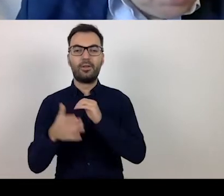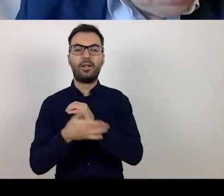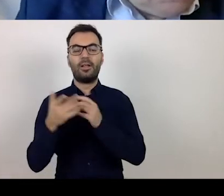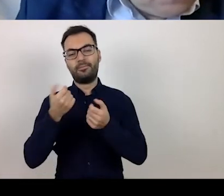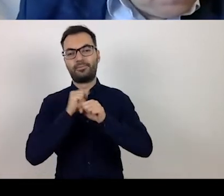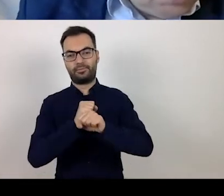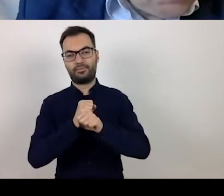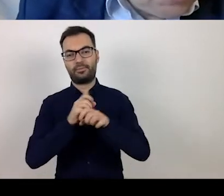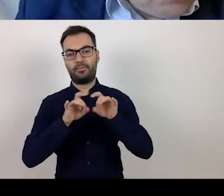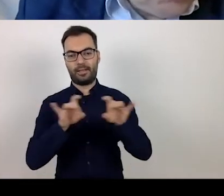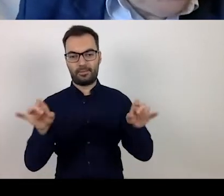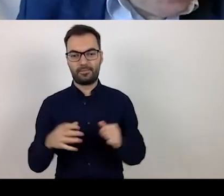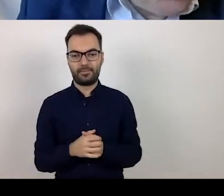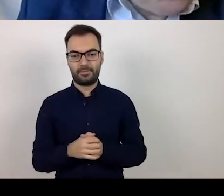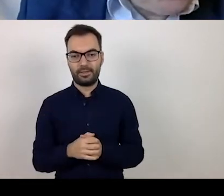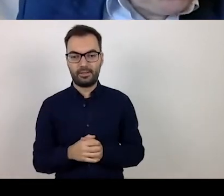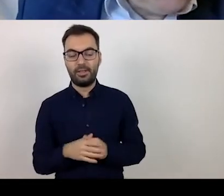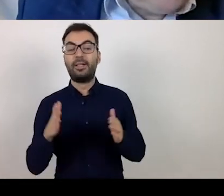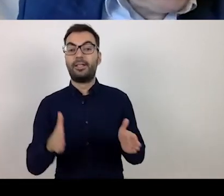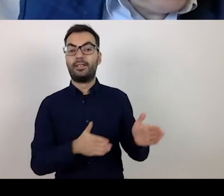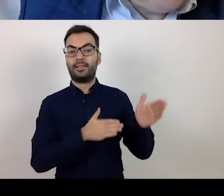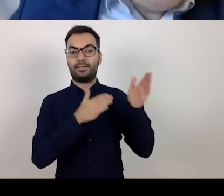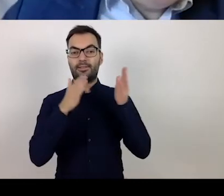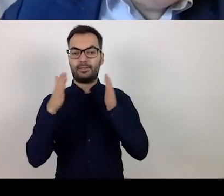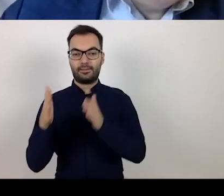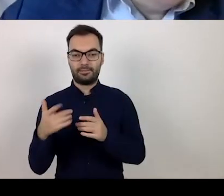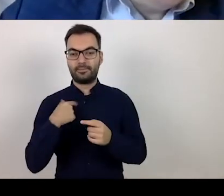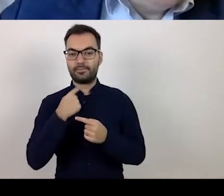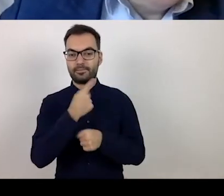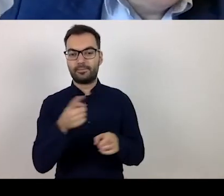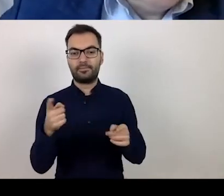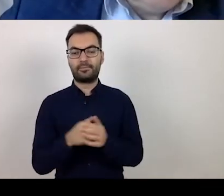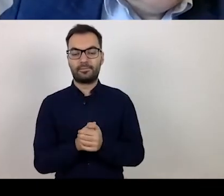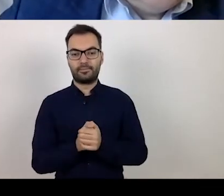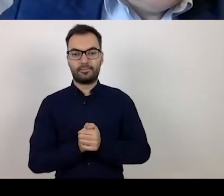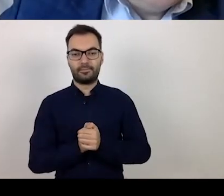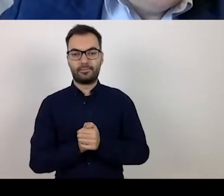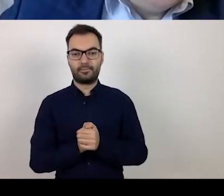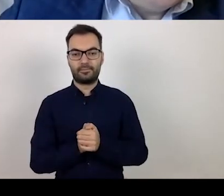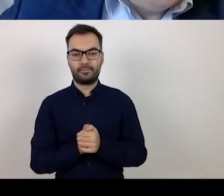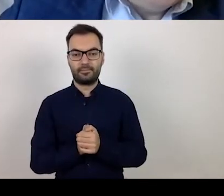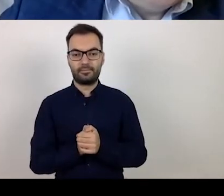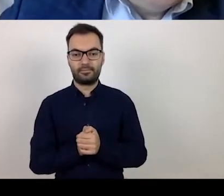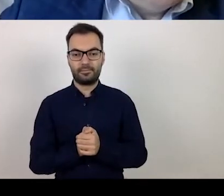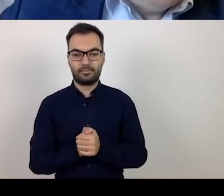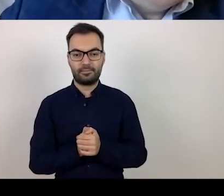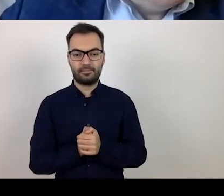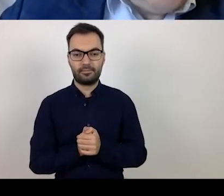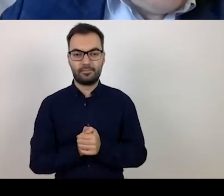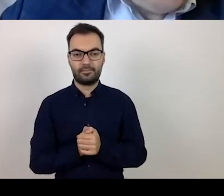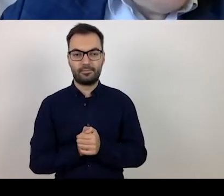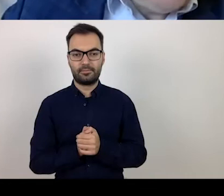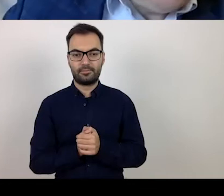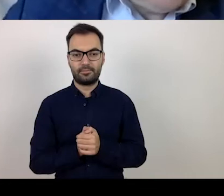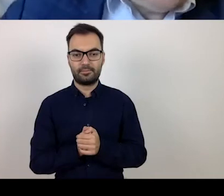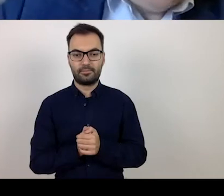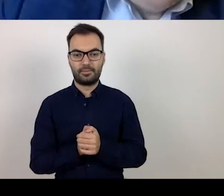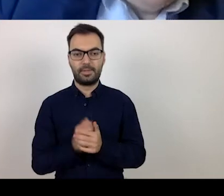Next, I would like to turn to issues of relevance to you.